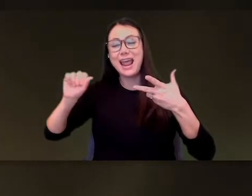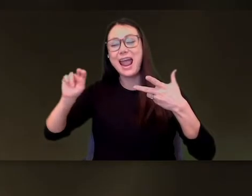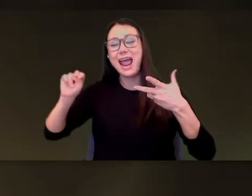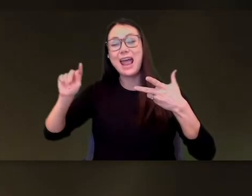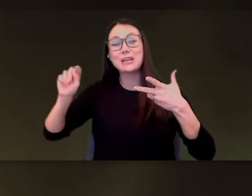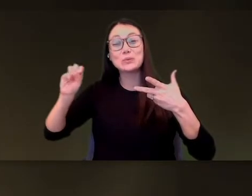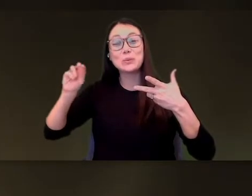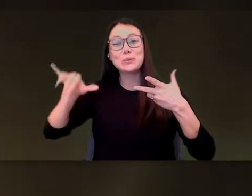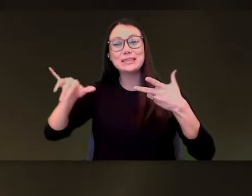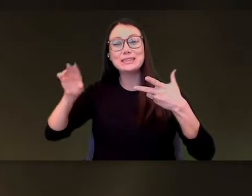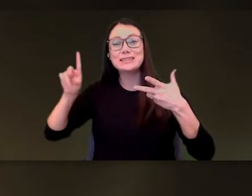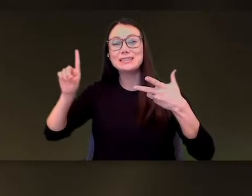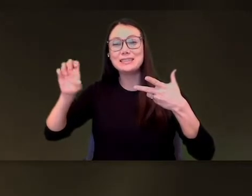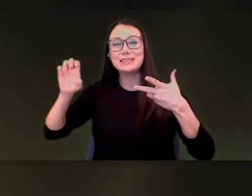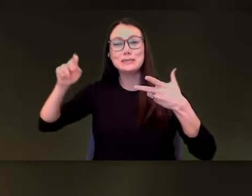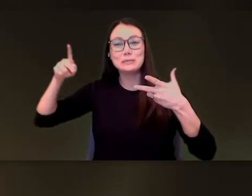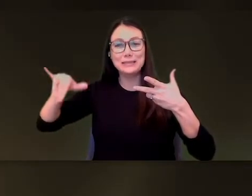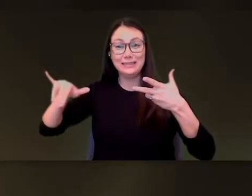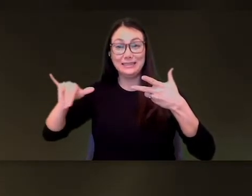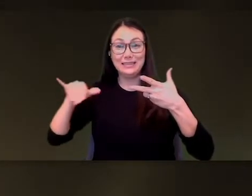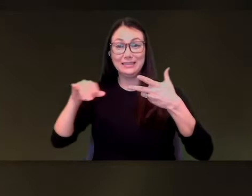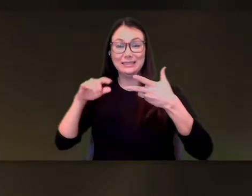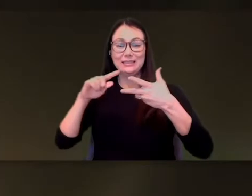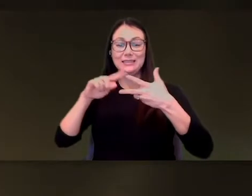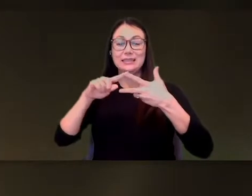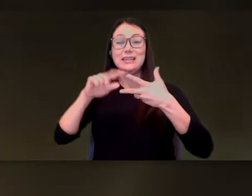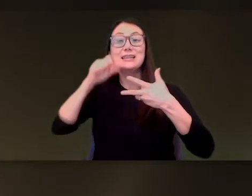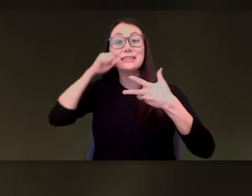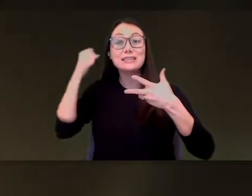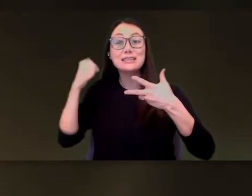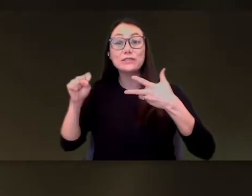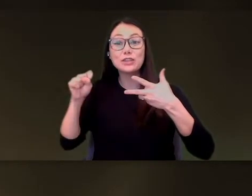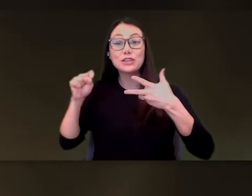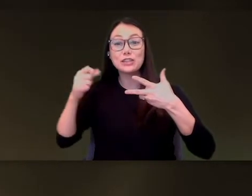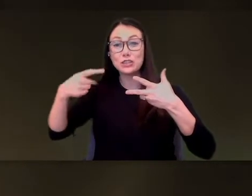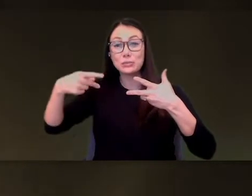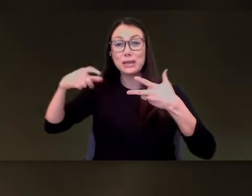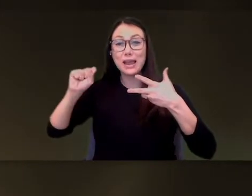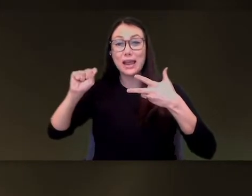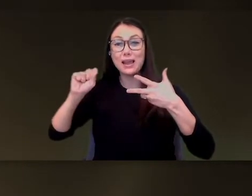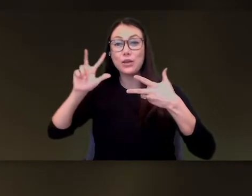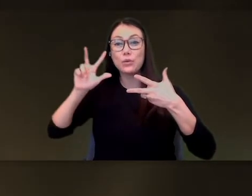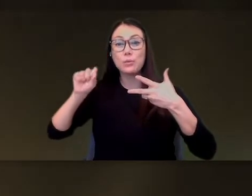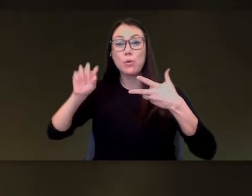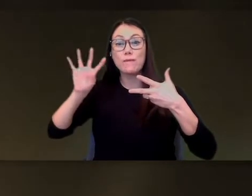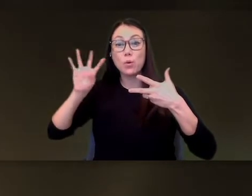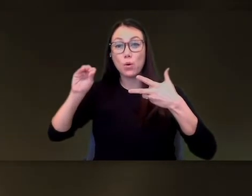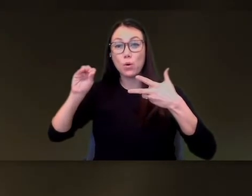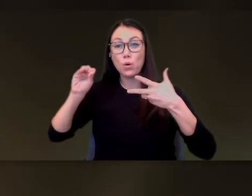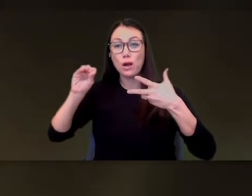THAT GOES TO ANTONY DEEBY IN SILVER WITH A GPA OF 3.40